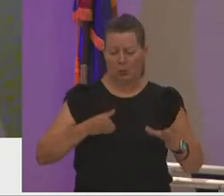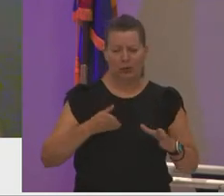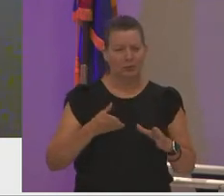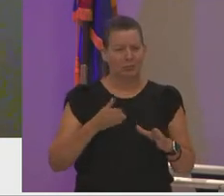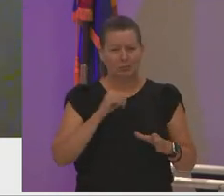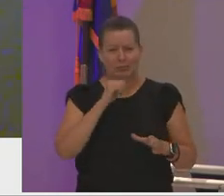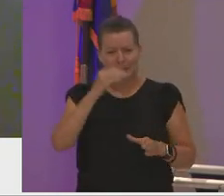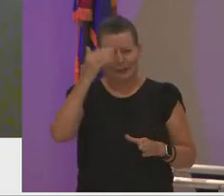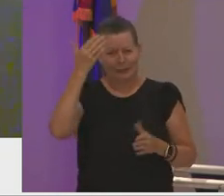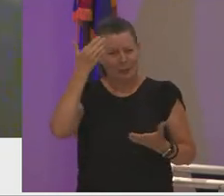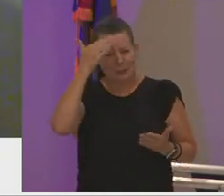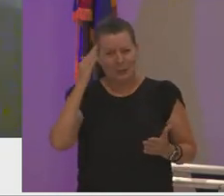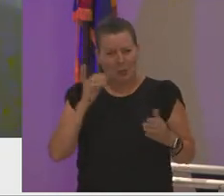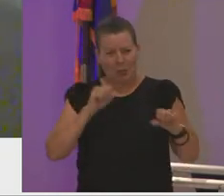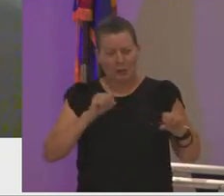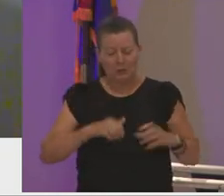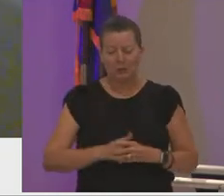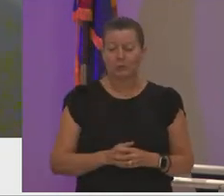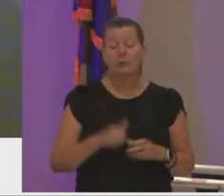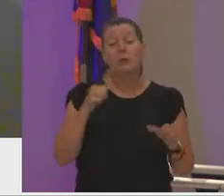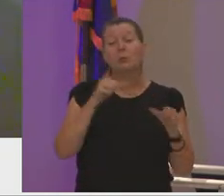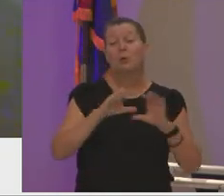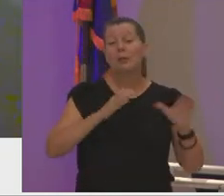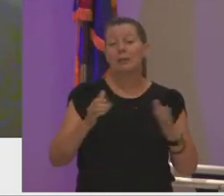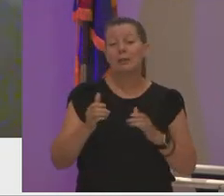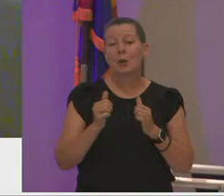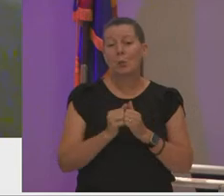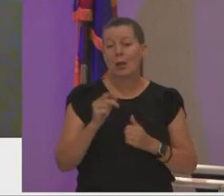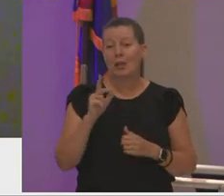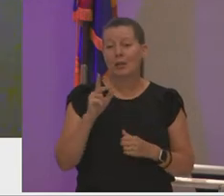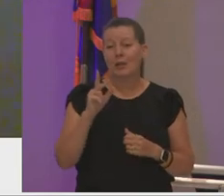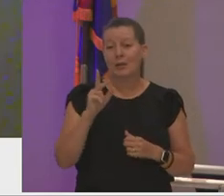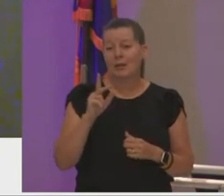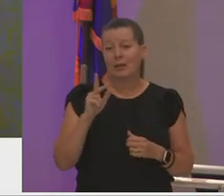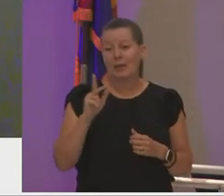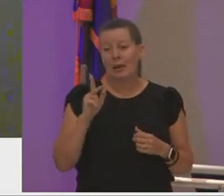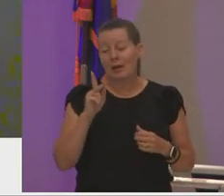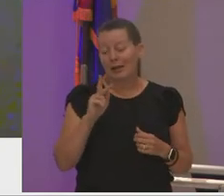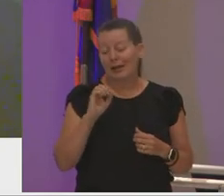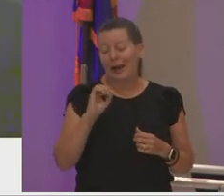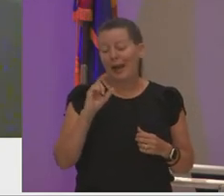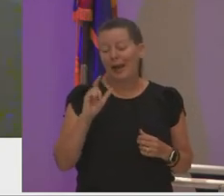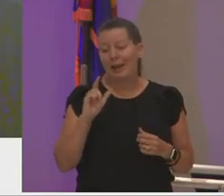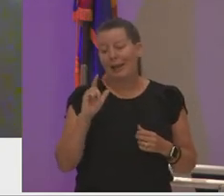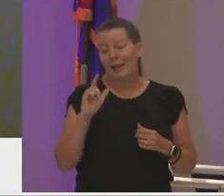i especially remember my classes with kai kim and ginger line decker they taught me what natural